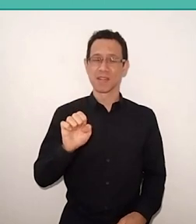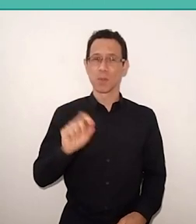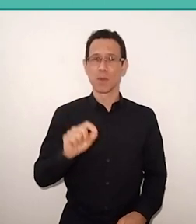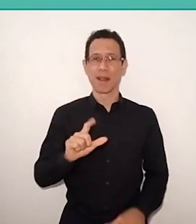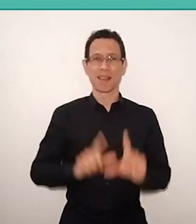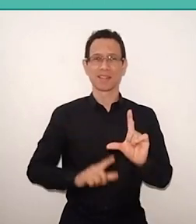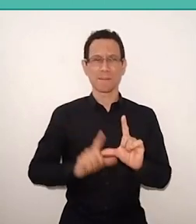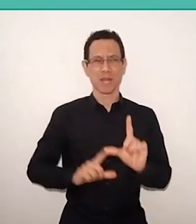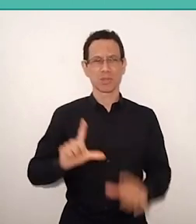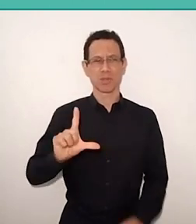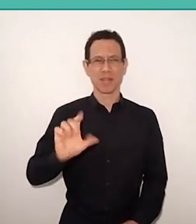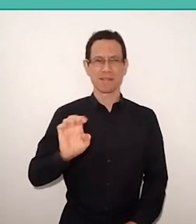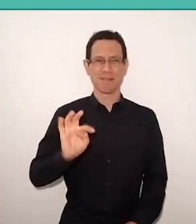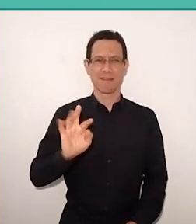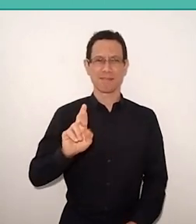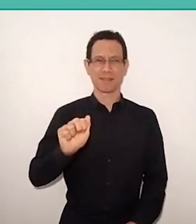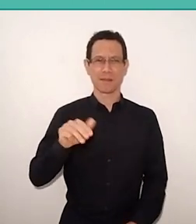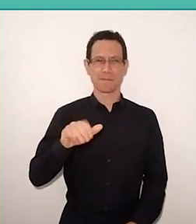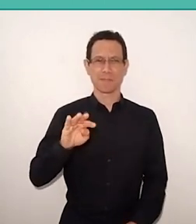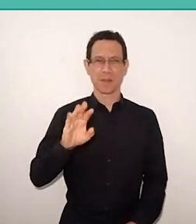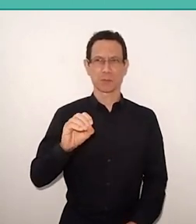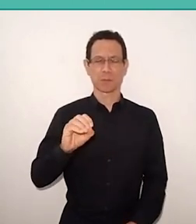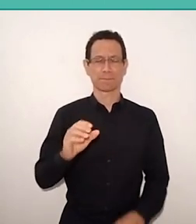because literacy means the social use of language.